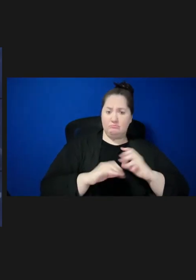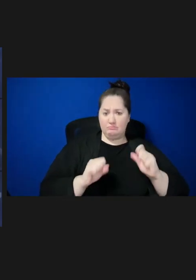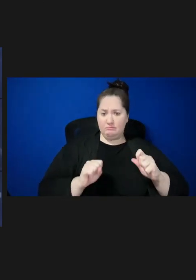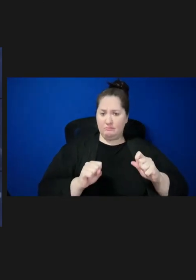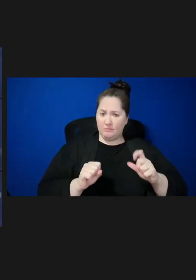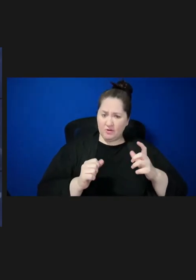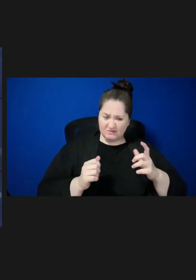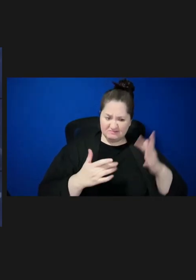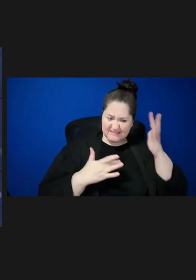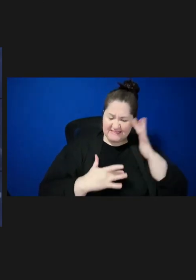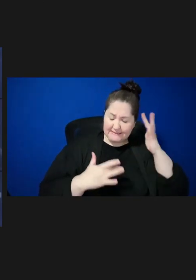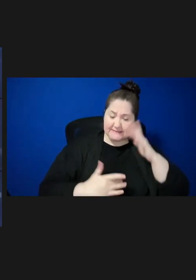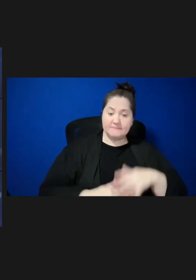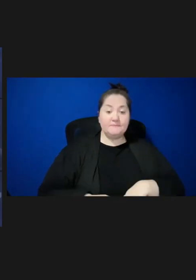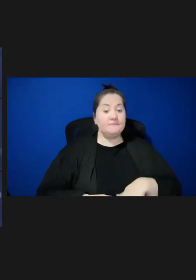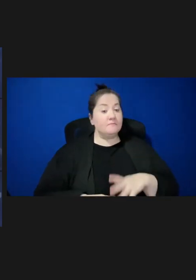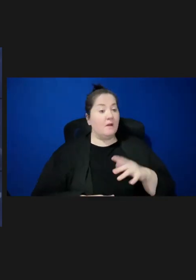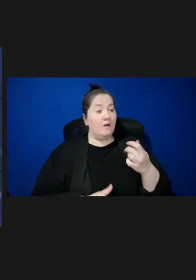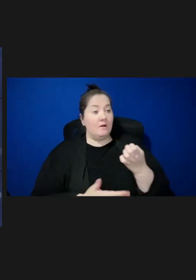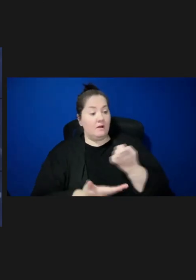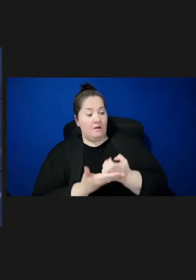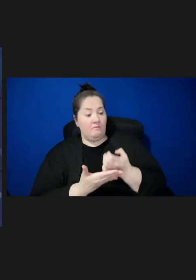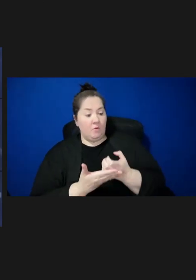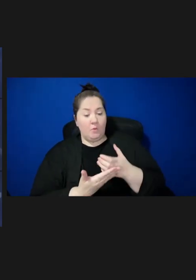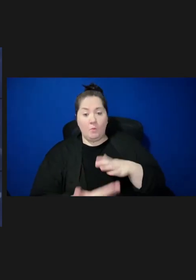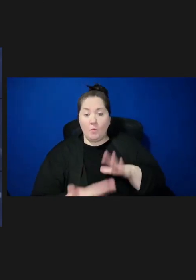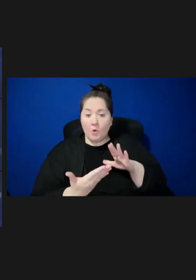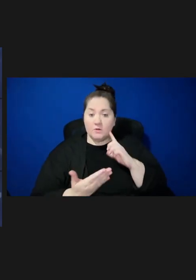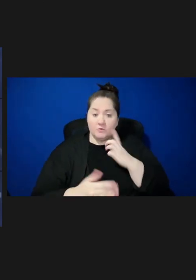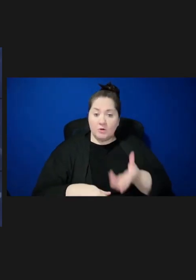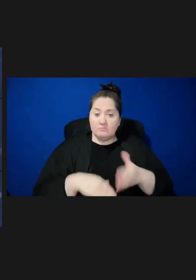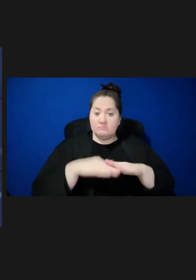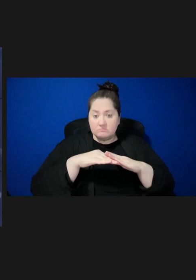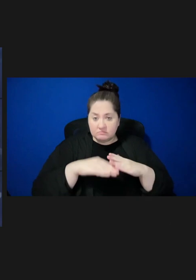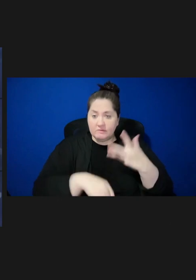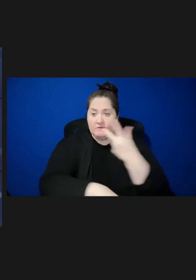evidence-based approaches that promote uptake of vaccinations include patient reminders and